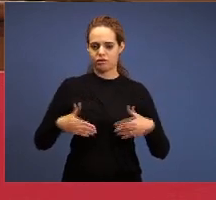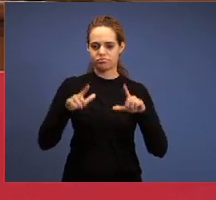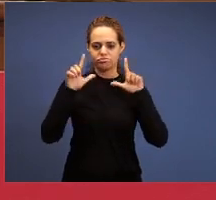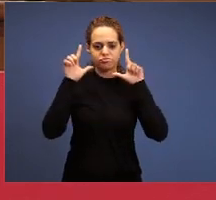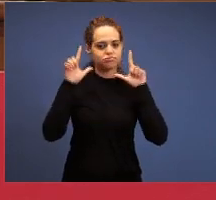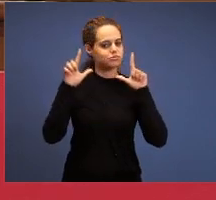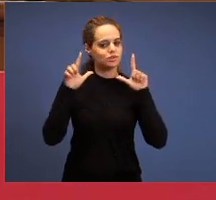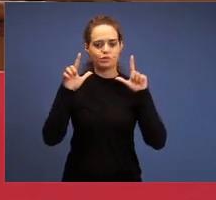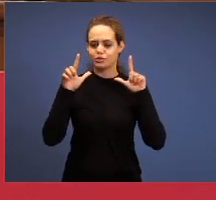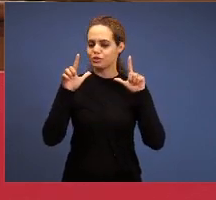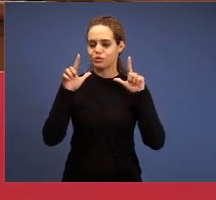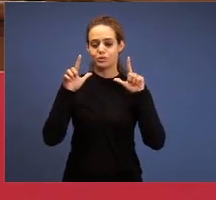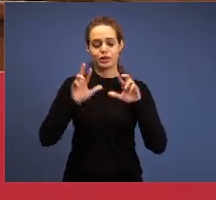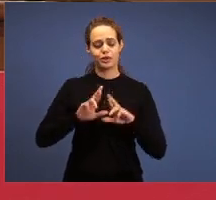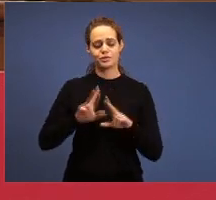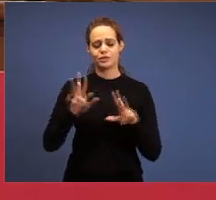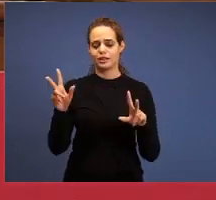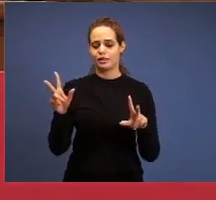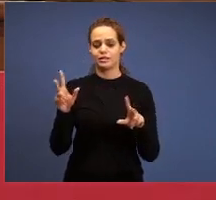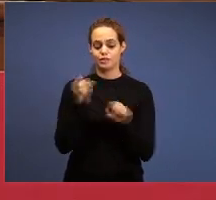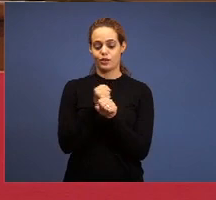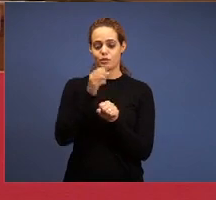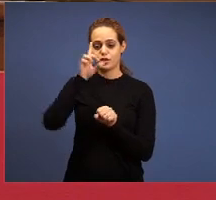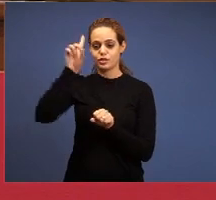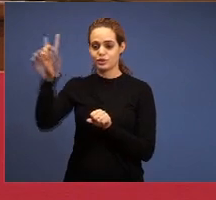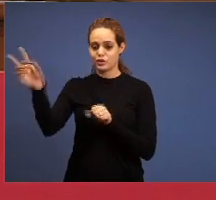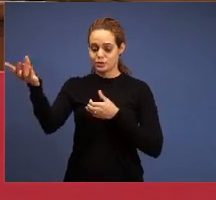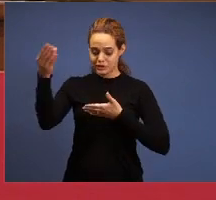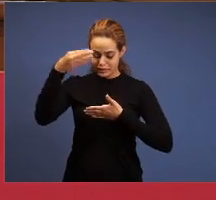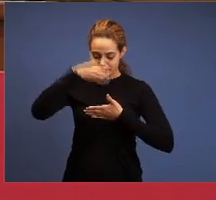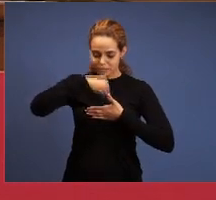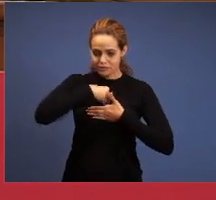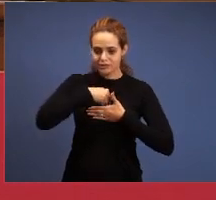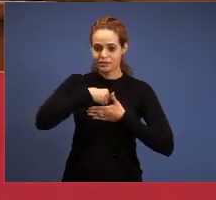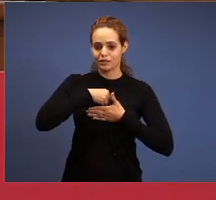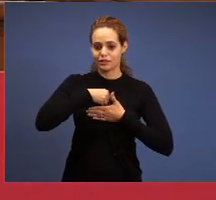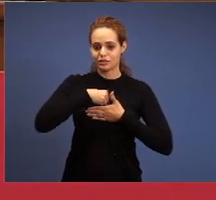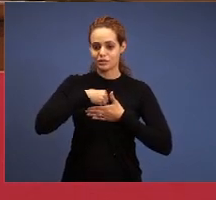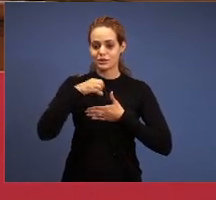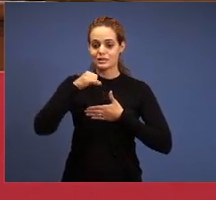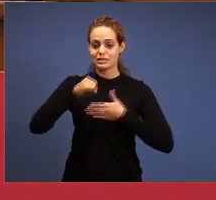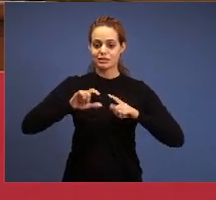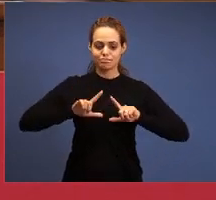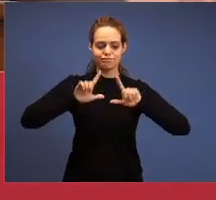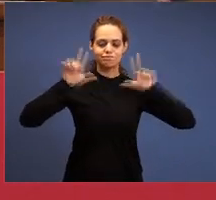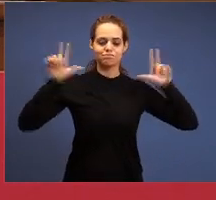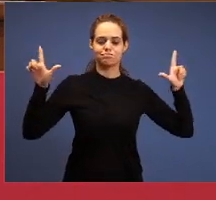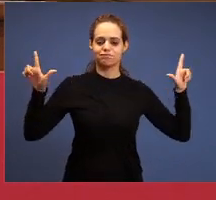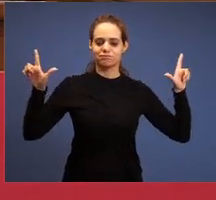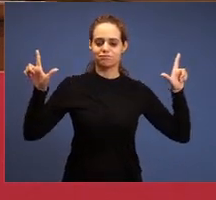of God is interior, when you see the exterior, faith has come forth, because it’s already died, the